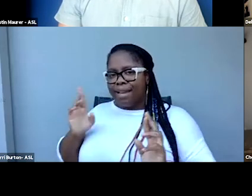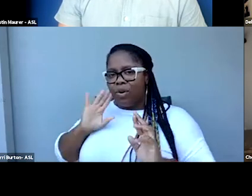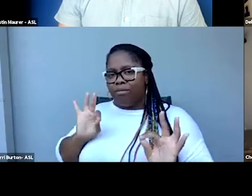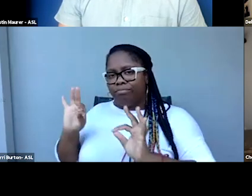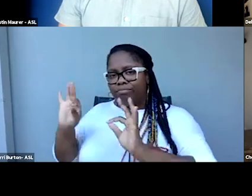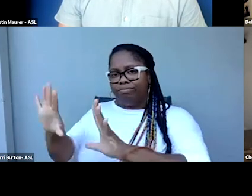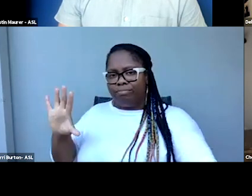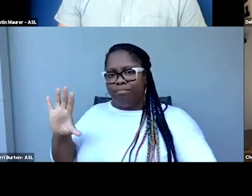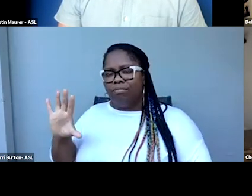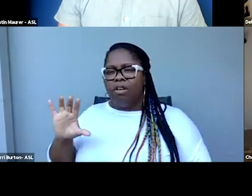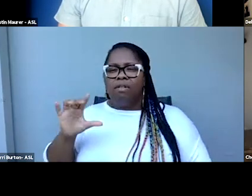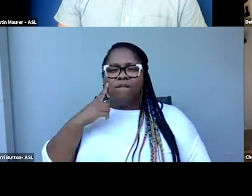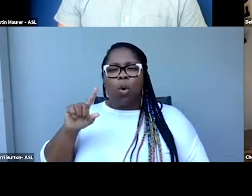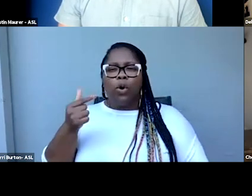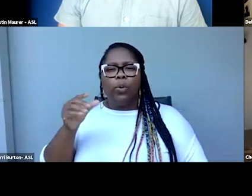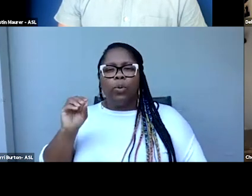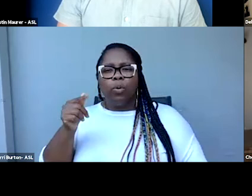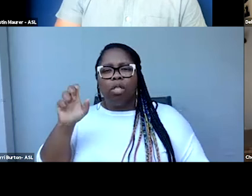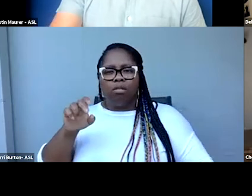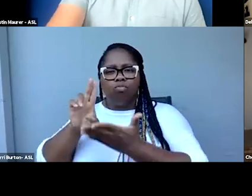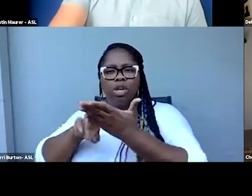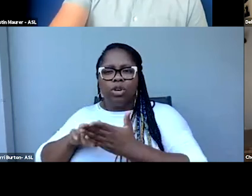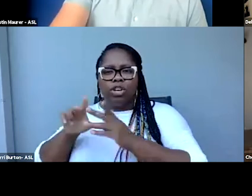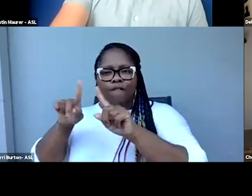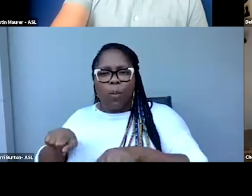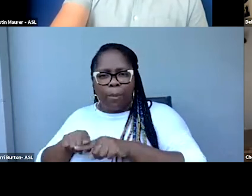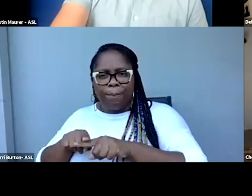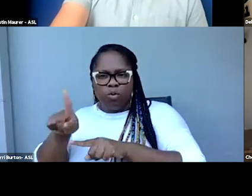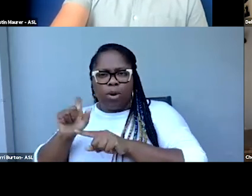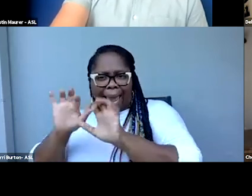to a Google registration form so that you can indicate that interest.